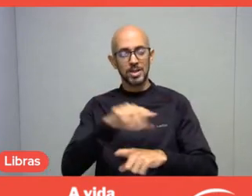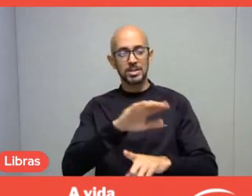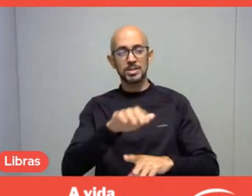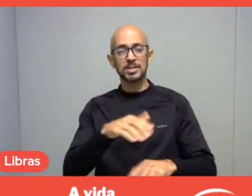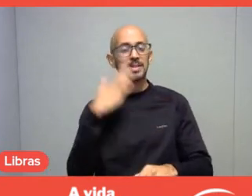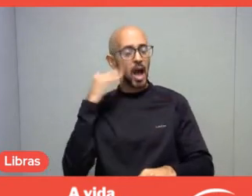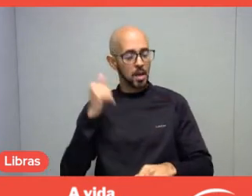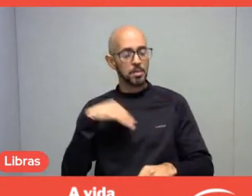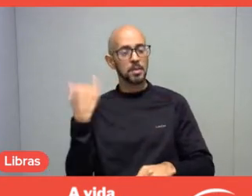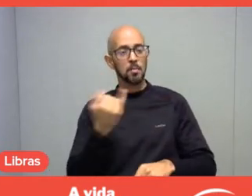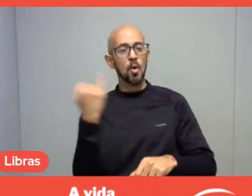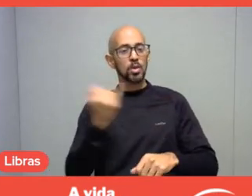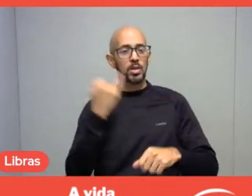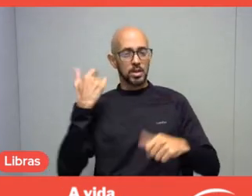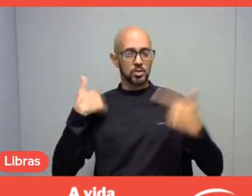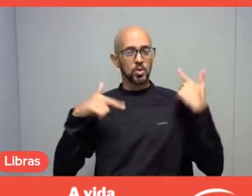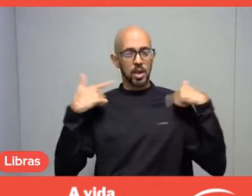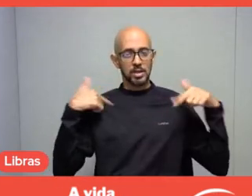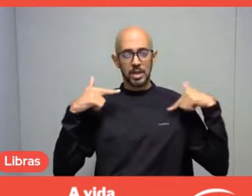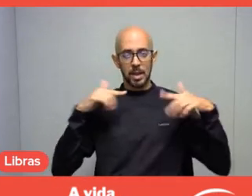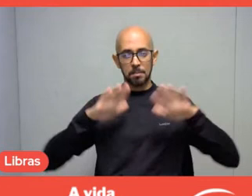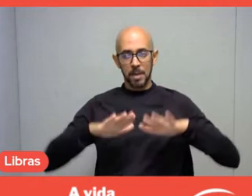but I understand that professionals are essential,